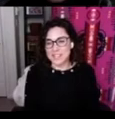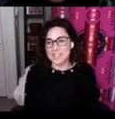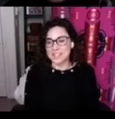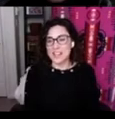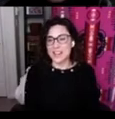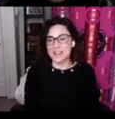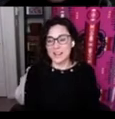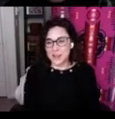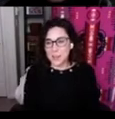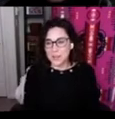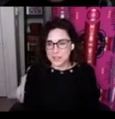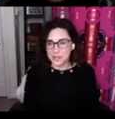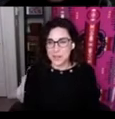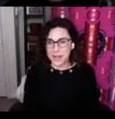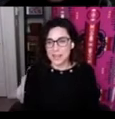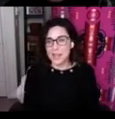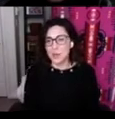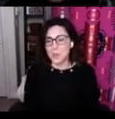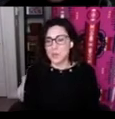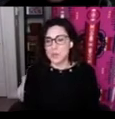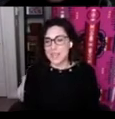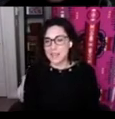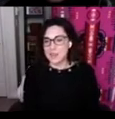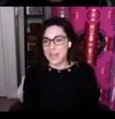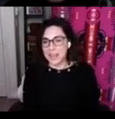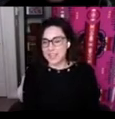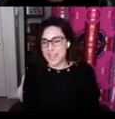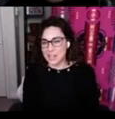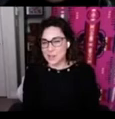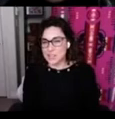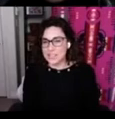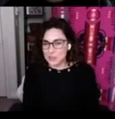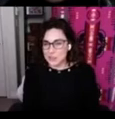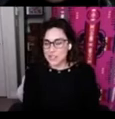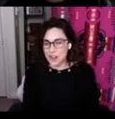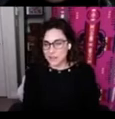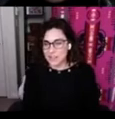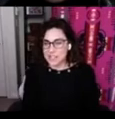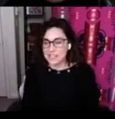this is a couple of years back when we gathered at an annual SILS conference